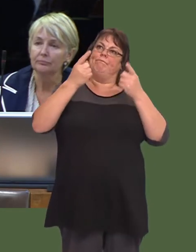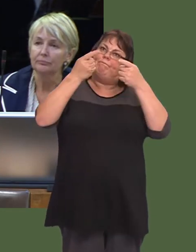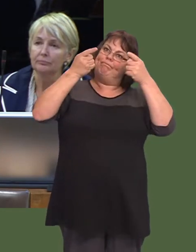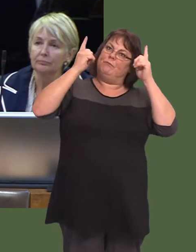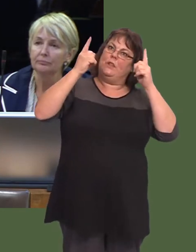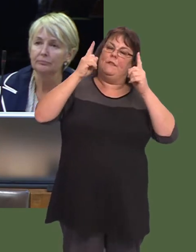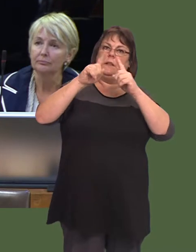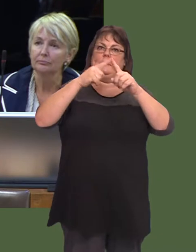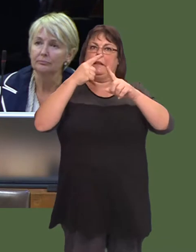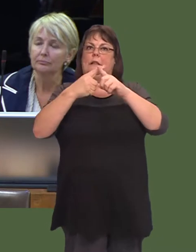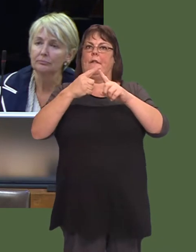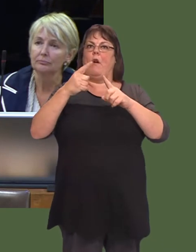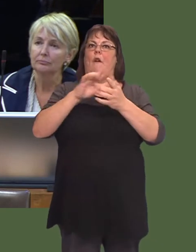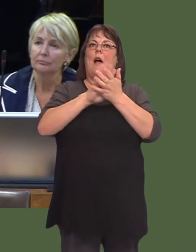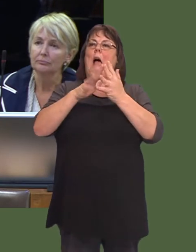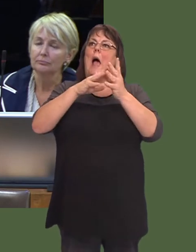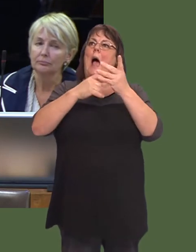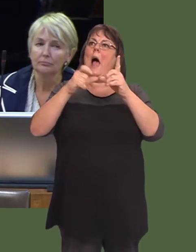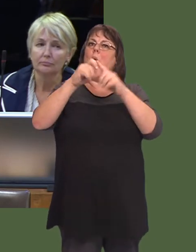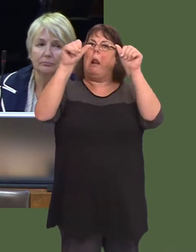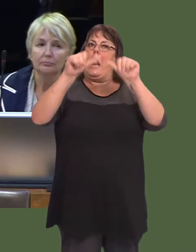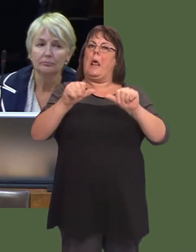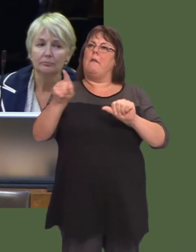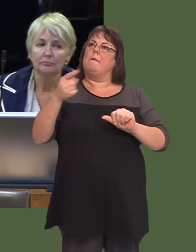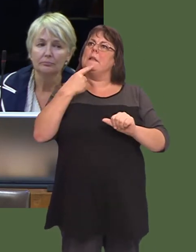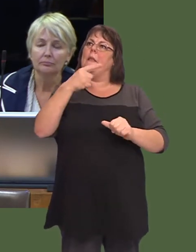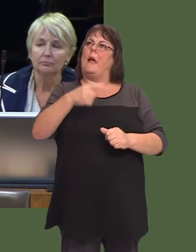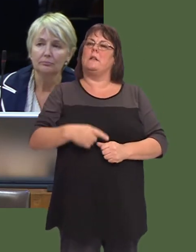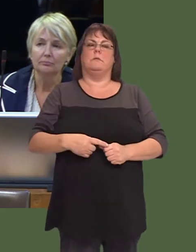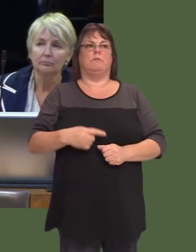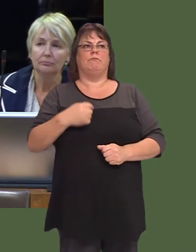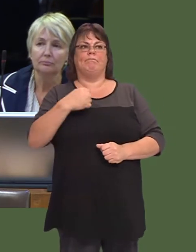League. Leanne Wood: First Minister, Wales must be the only country in the world where prisons